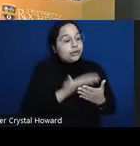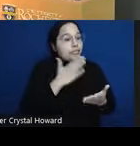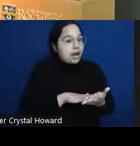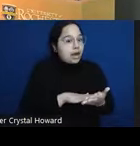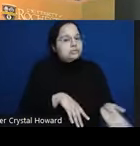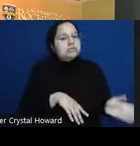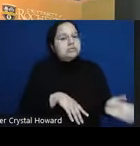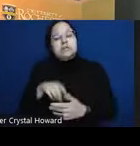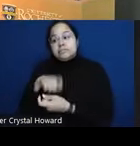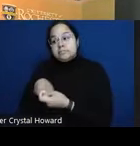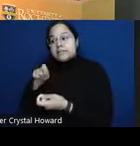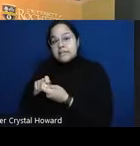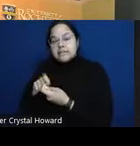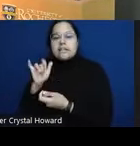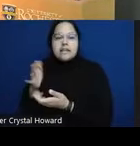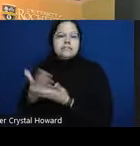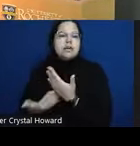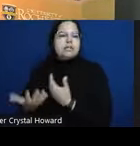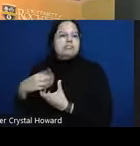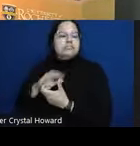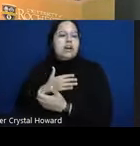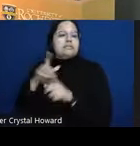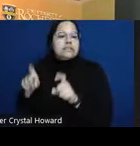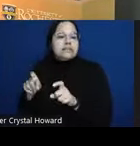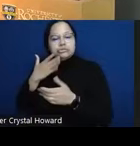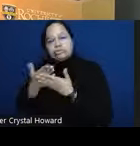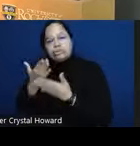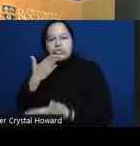is it good or bad those could be different across groups but in this case they'll be be the same